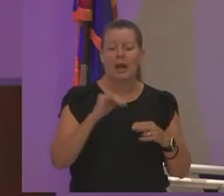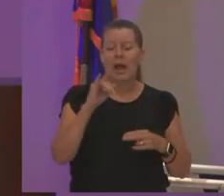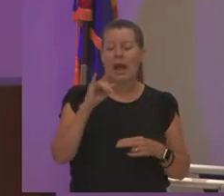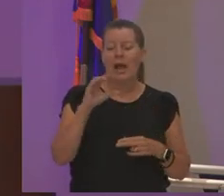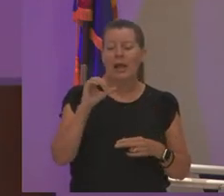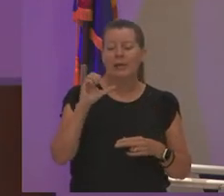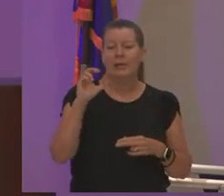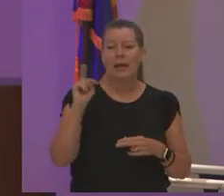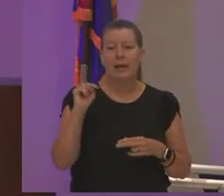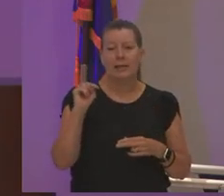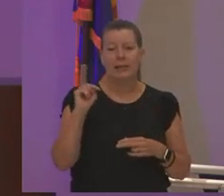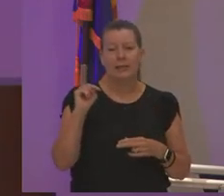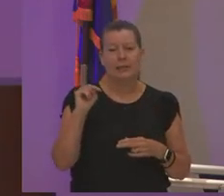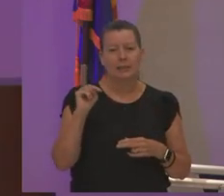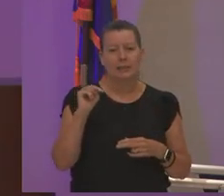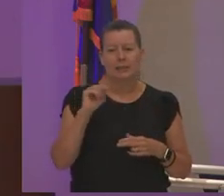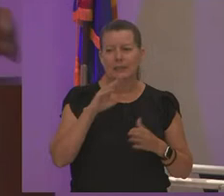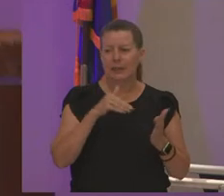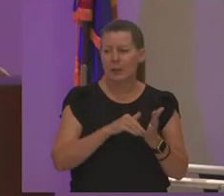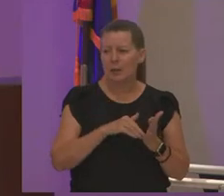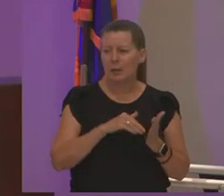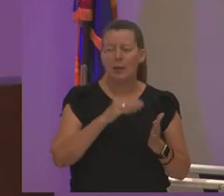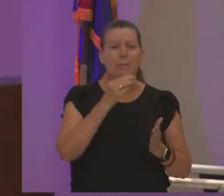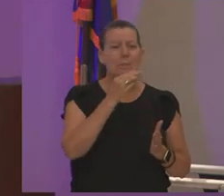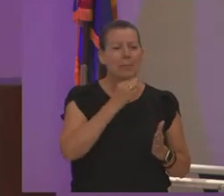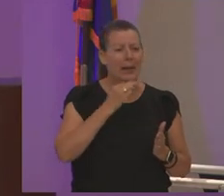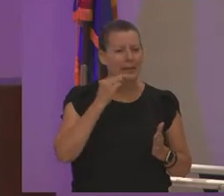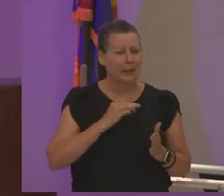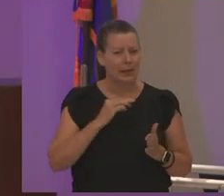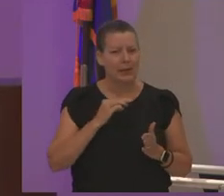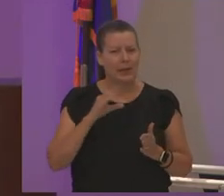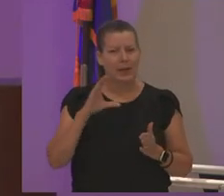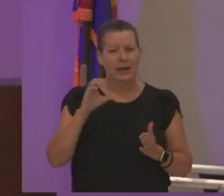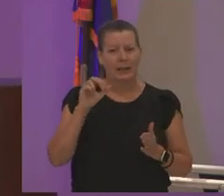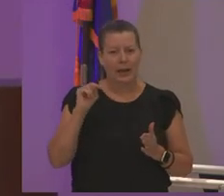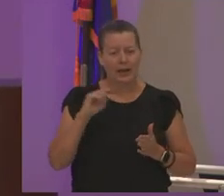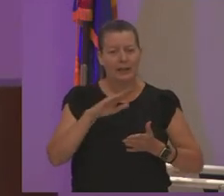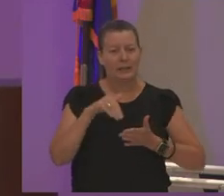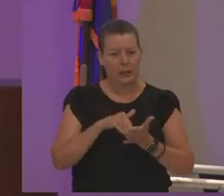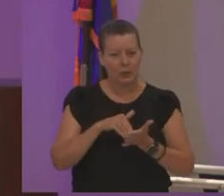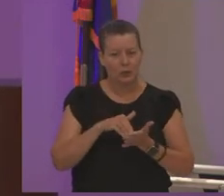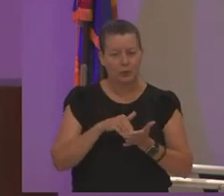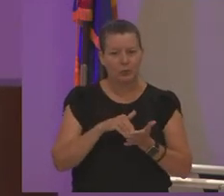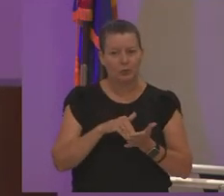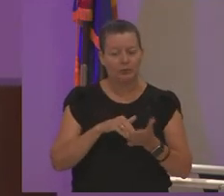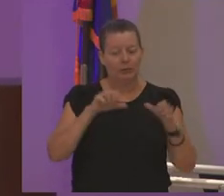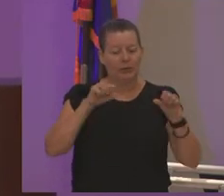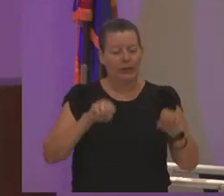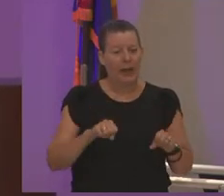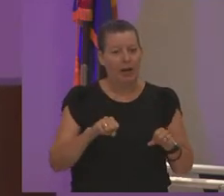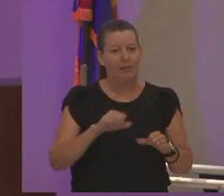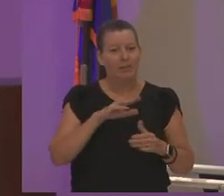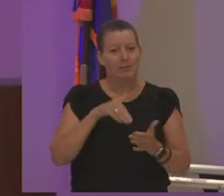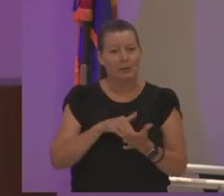the mesa can center mesa can i love that center because it's respectful it's very respectful